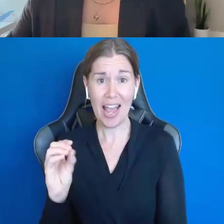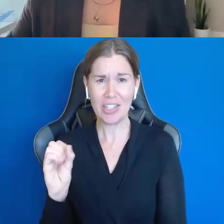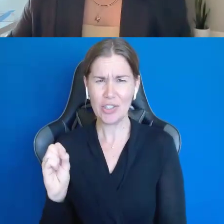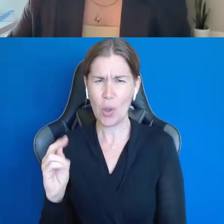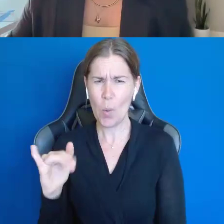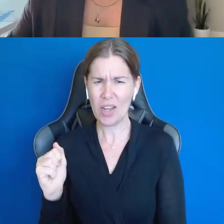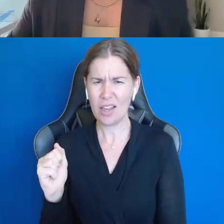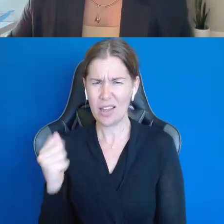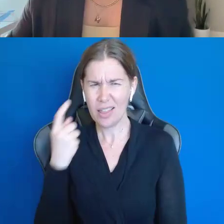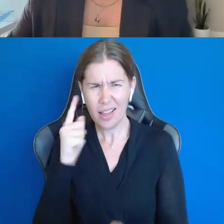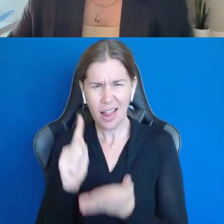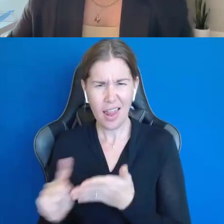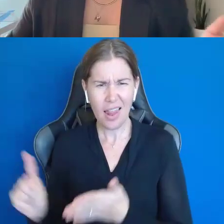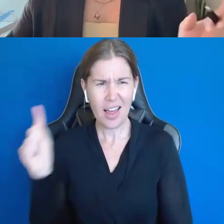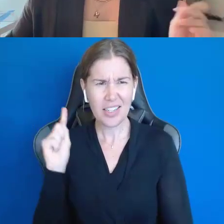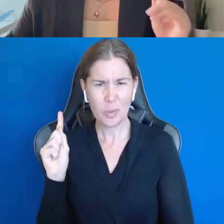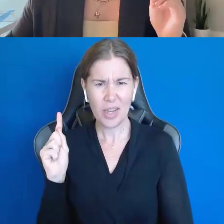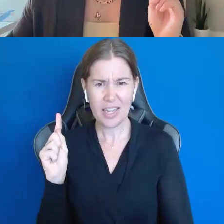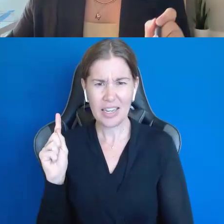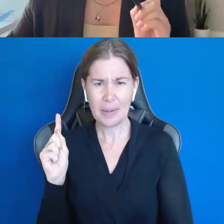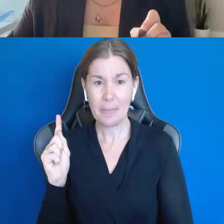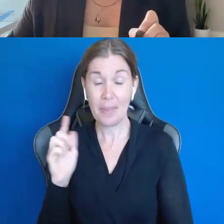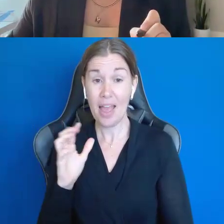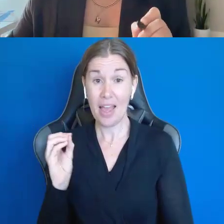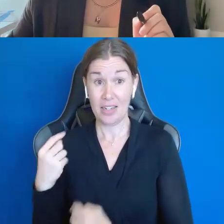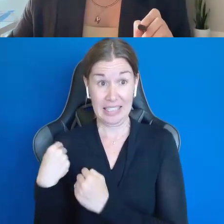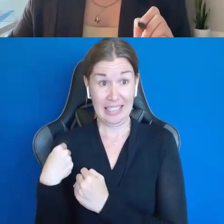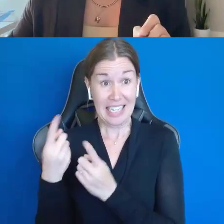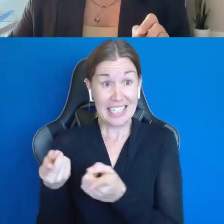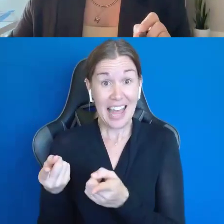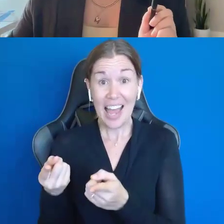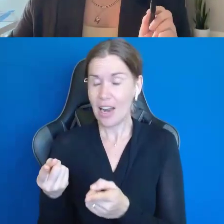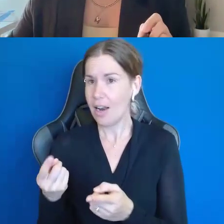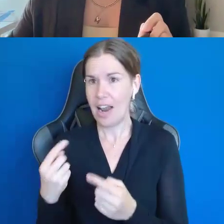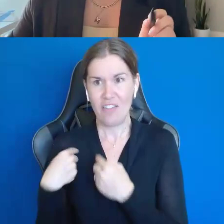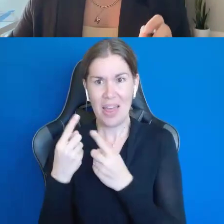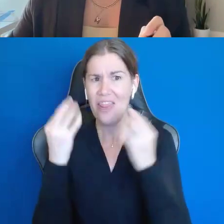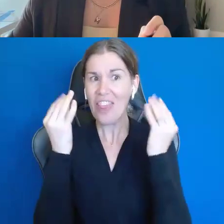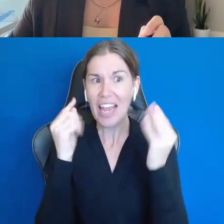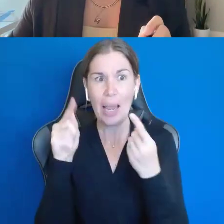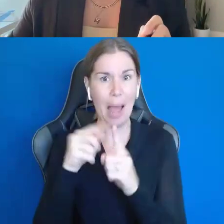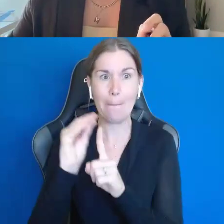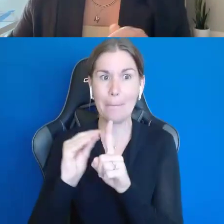last week or earlier this week? And since then, I have been thinking about banana pudding.